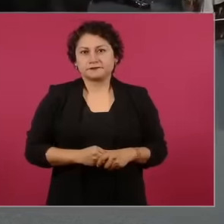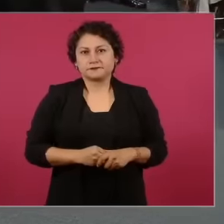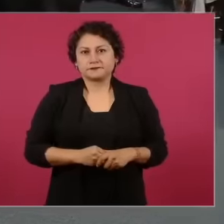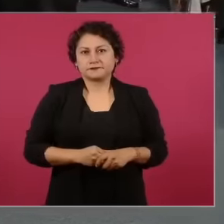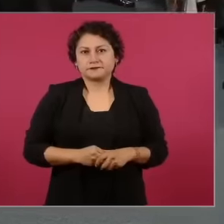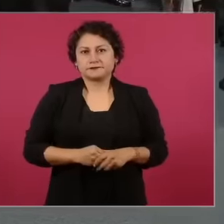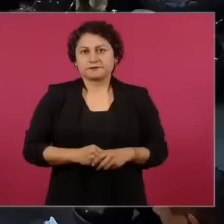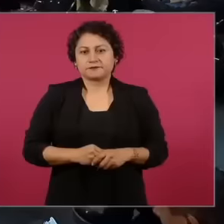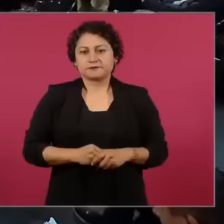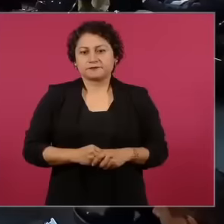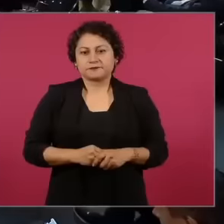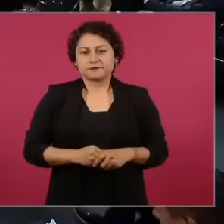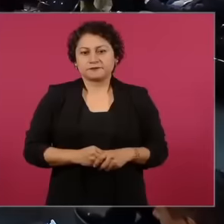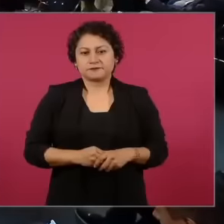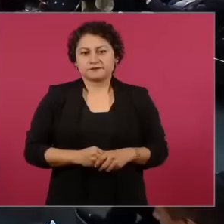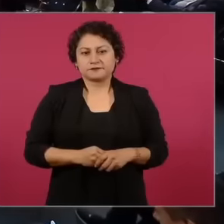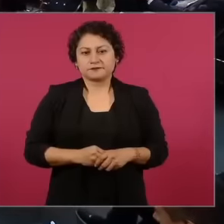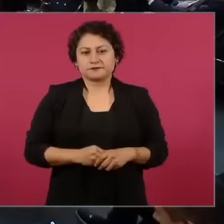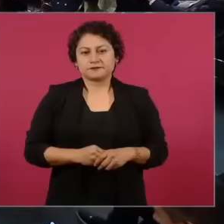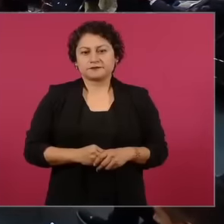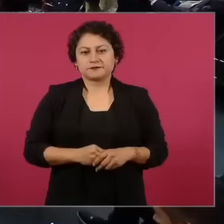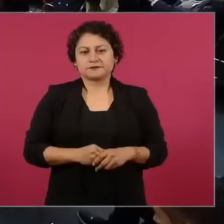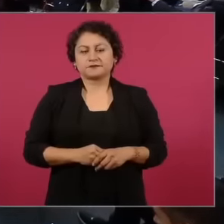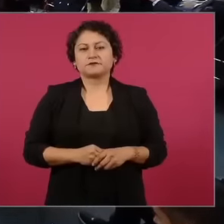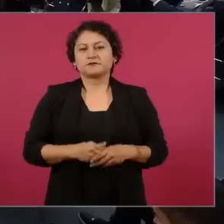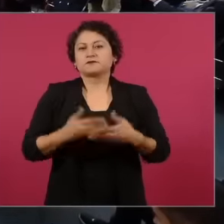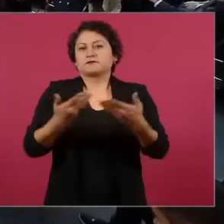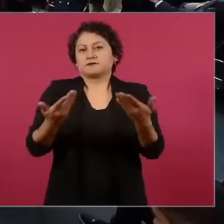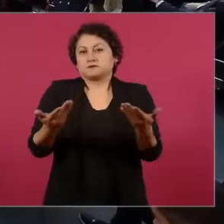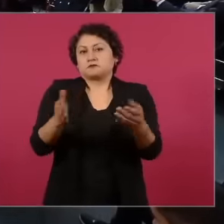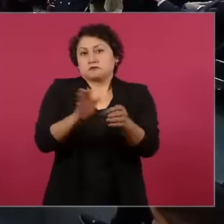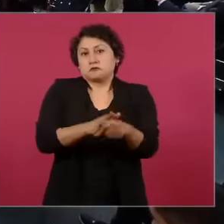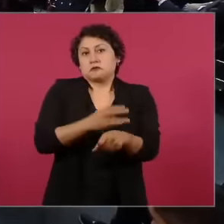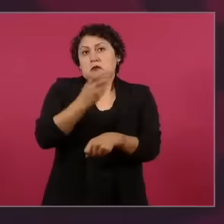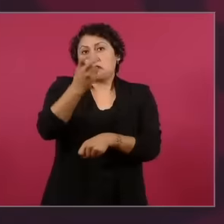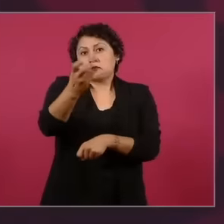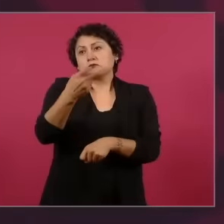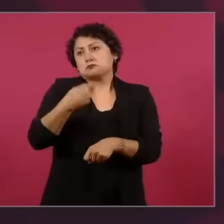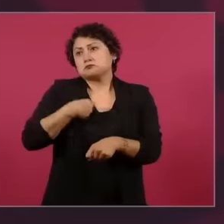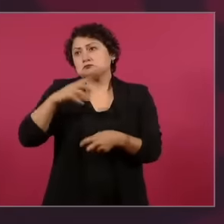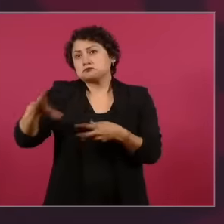in that sense, then they should put me on the list with Han Salazar when that